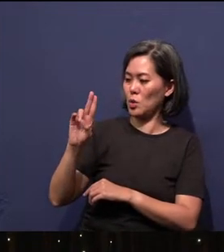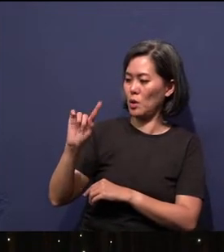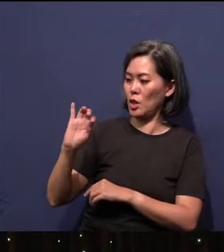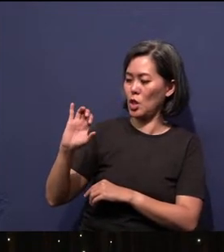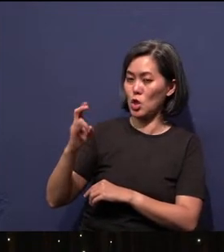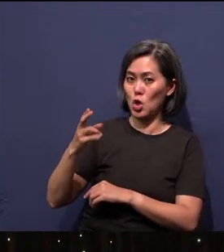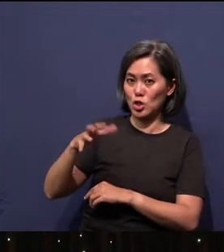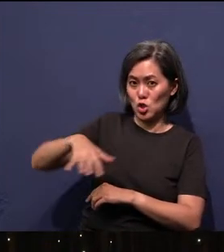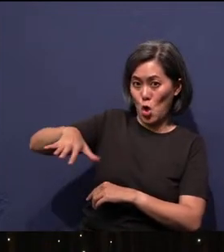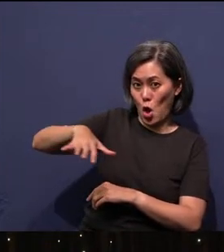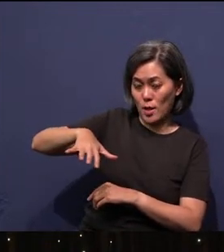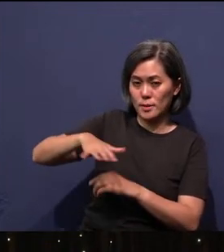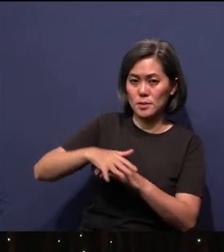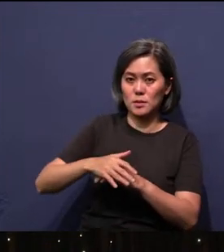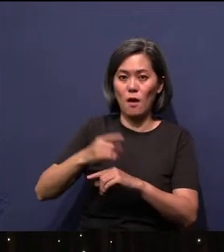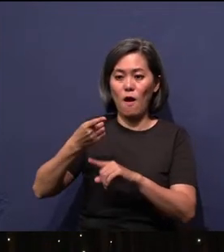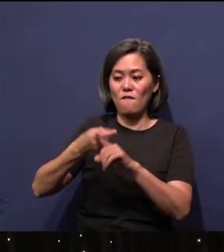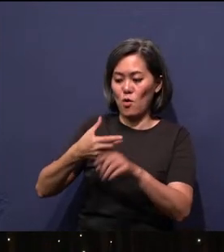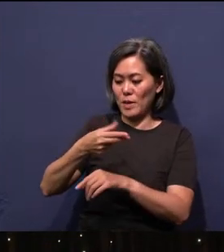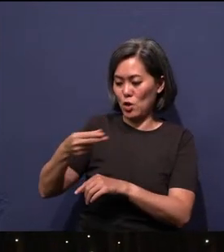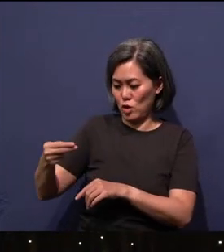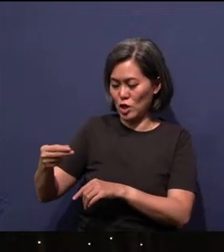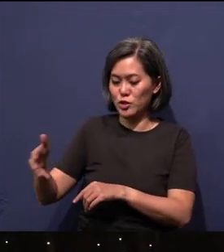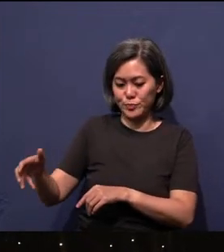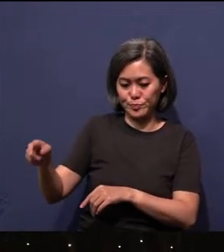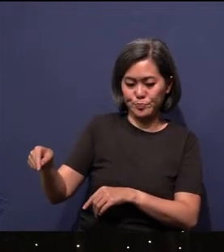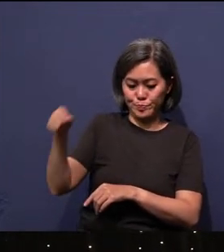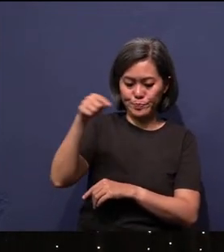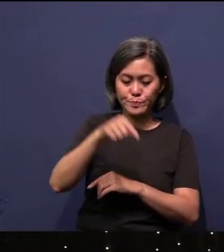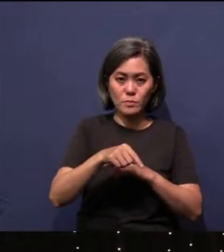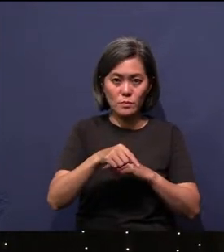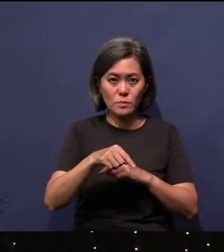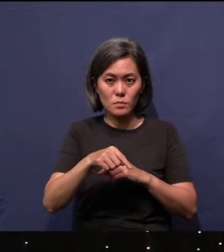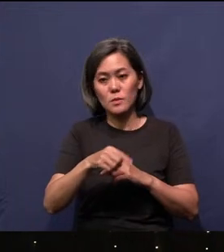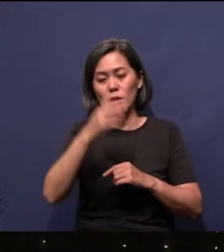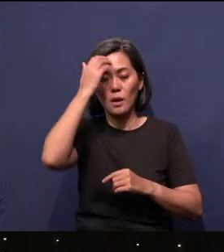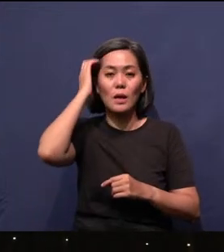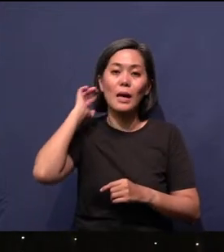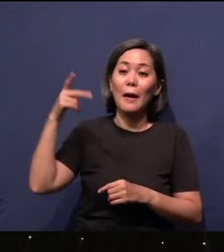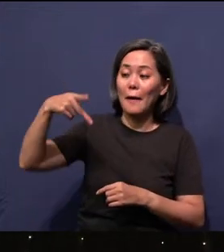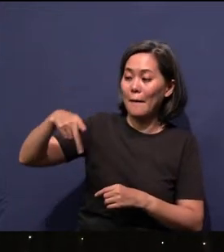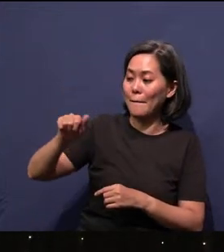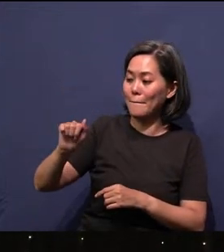Hailing from Padang, Indonesia, where you get Nasi Padang from, so Oma was a